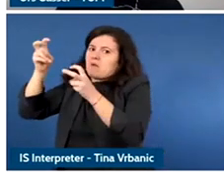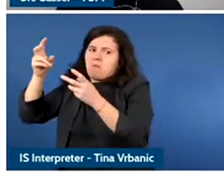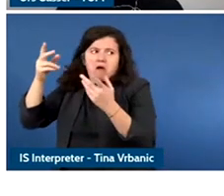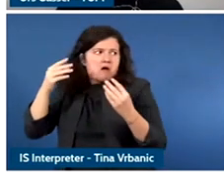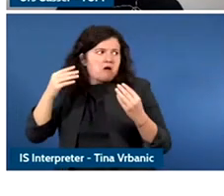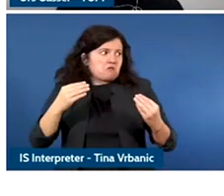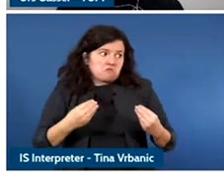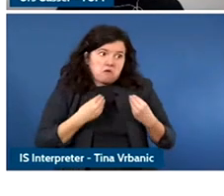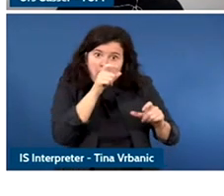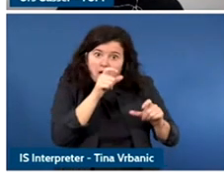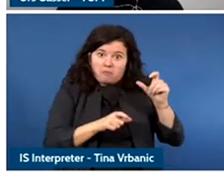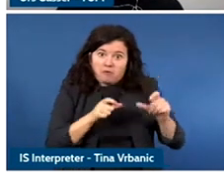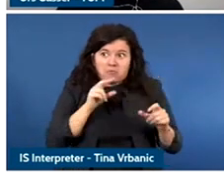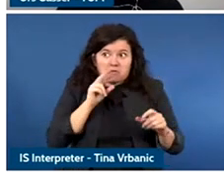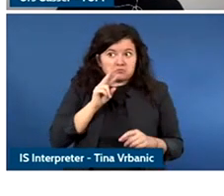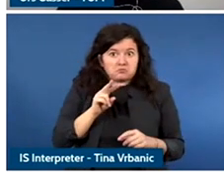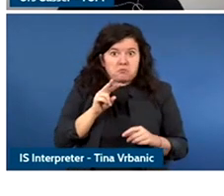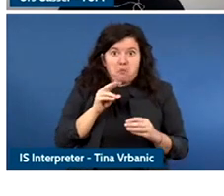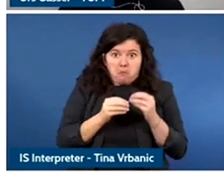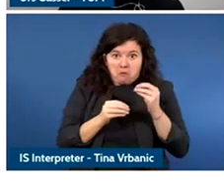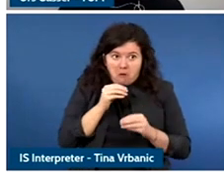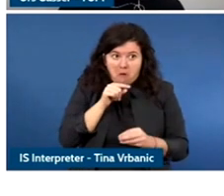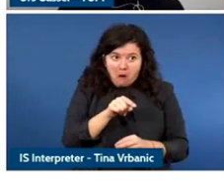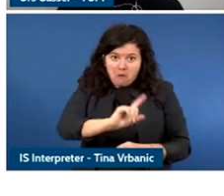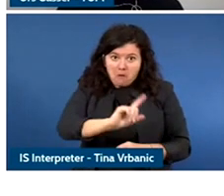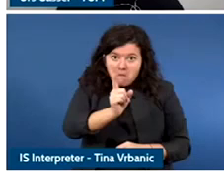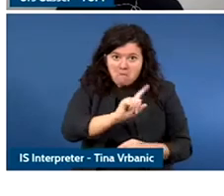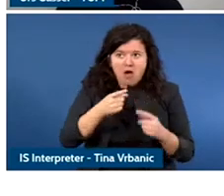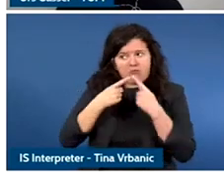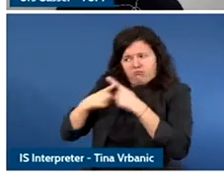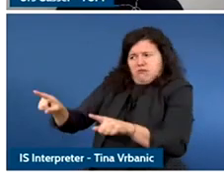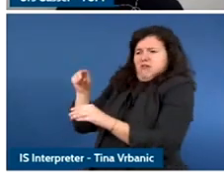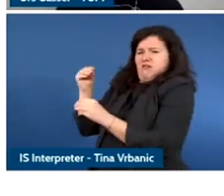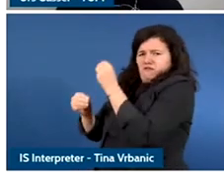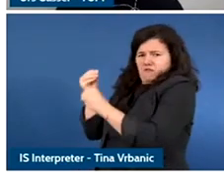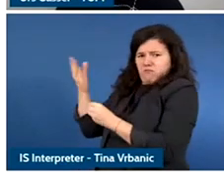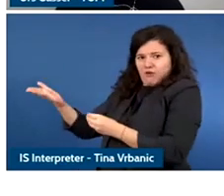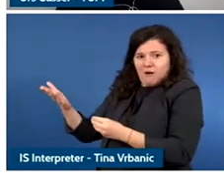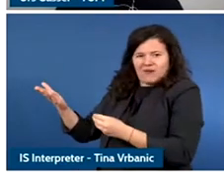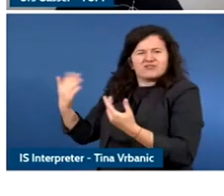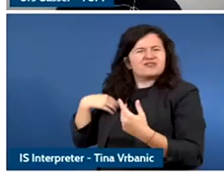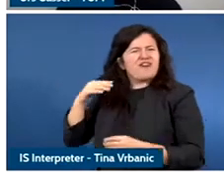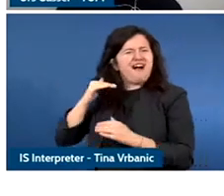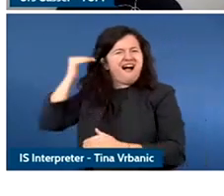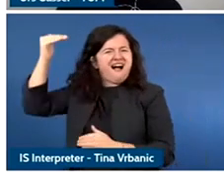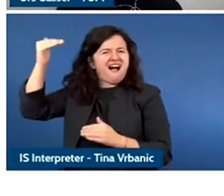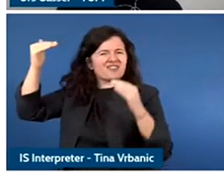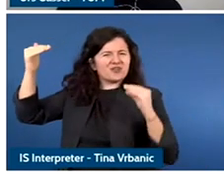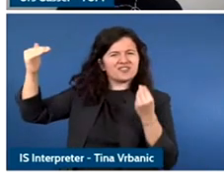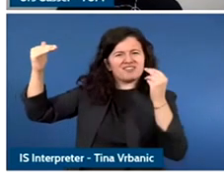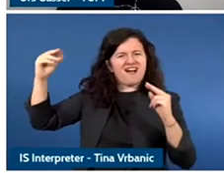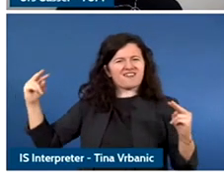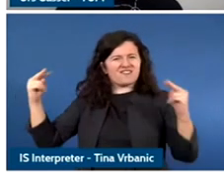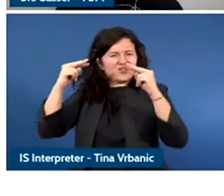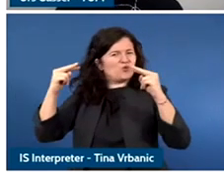see problems in a different place. They may see different challenges than adult and is I feel that is very